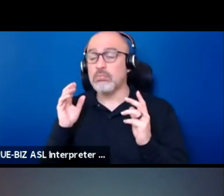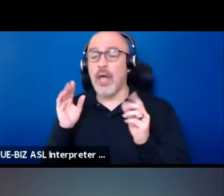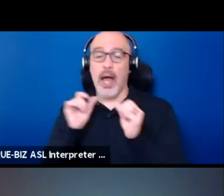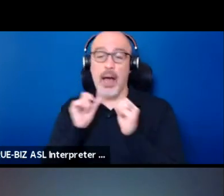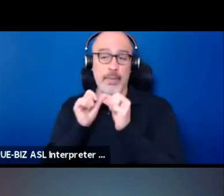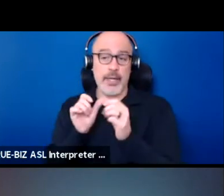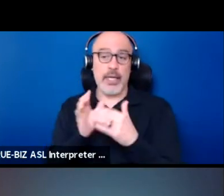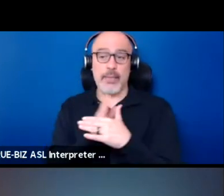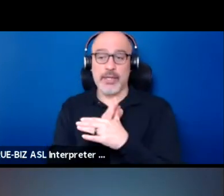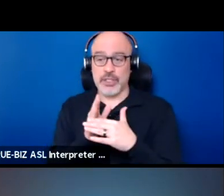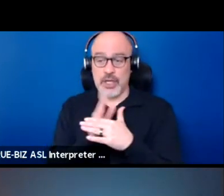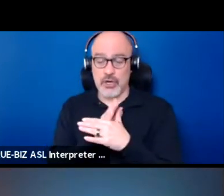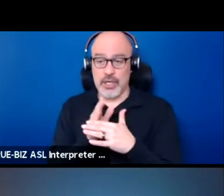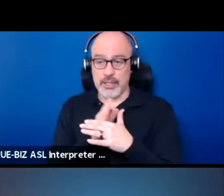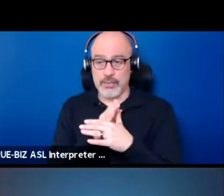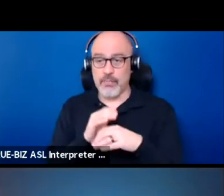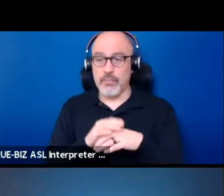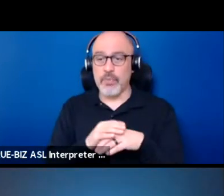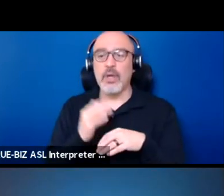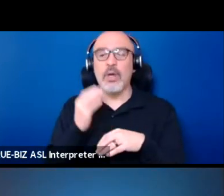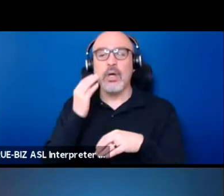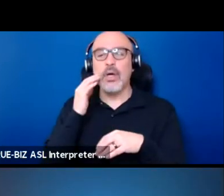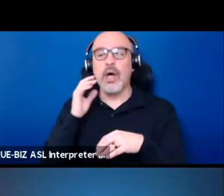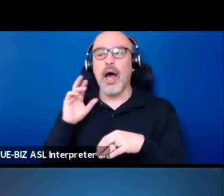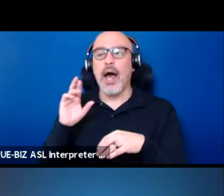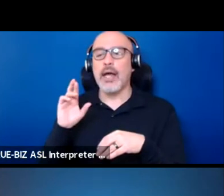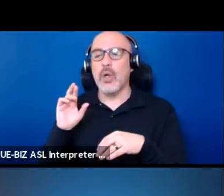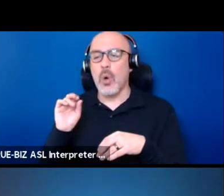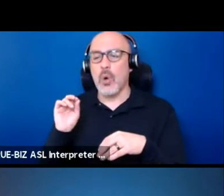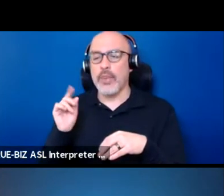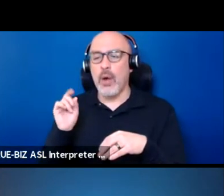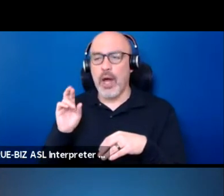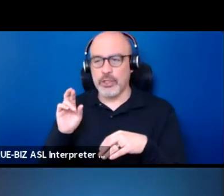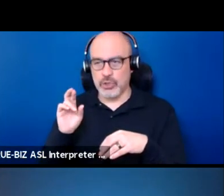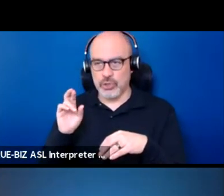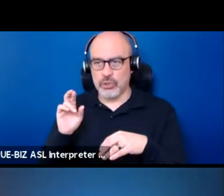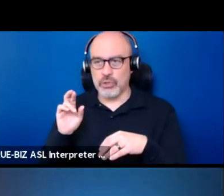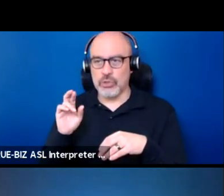I know that Roger is someone who has helped me